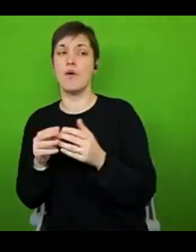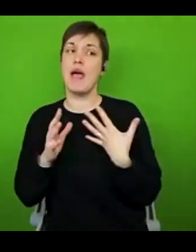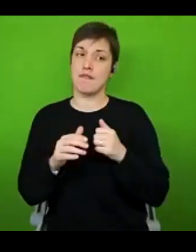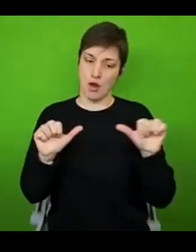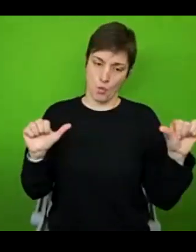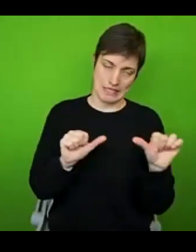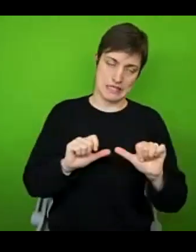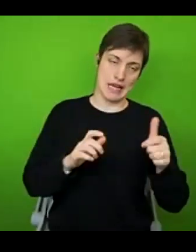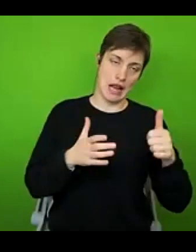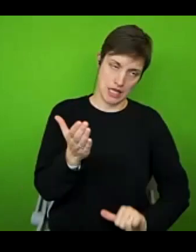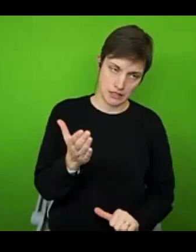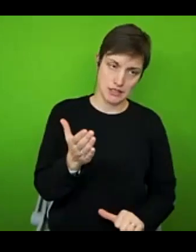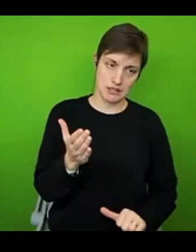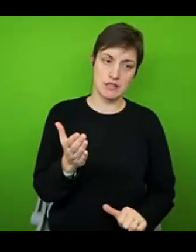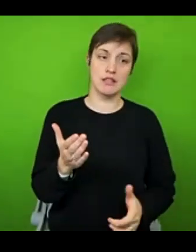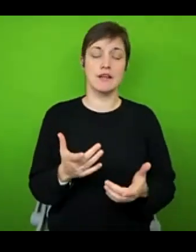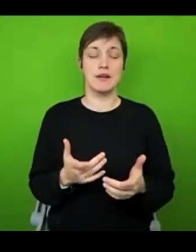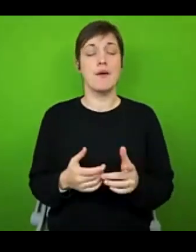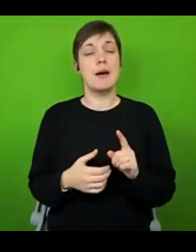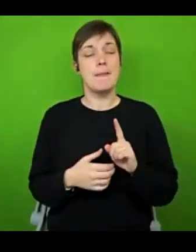much in demand at the minute but you can find Astriid